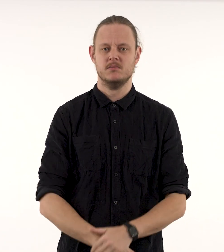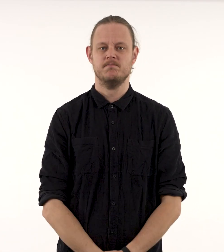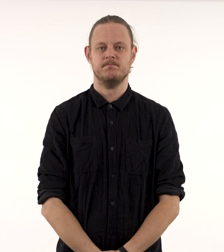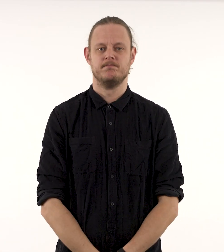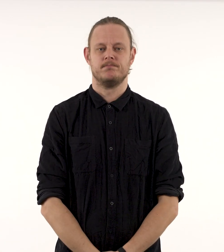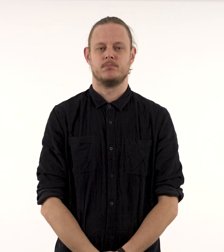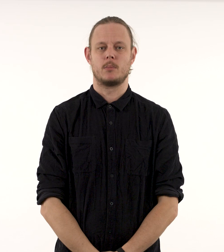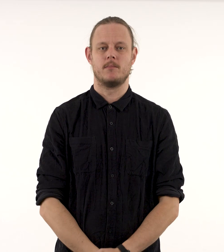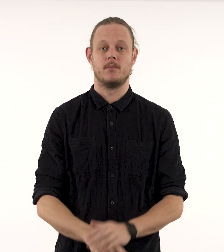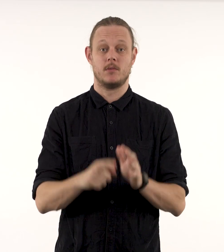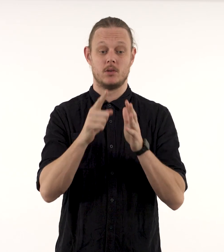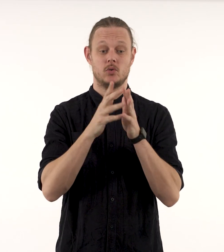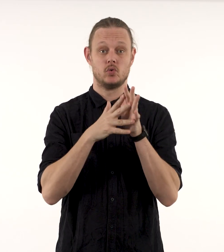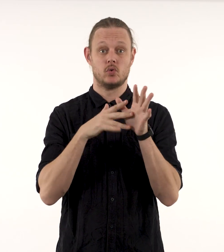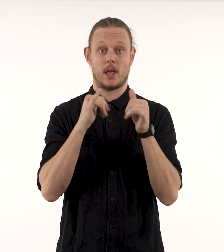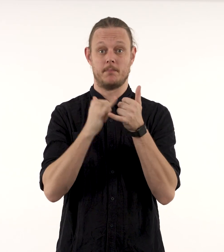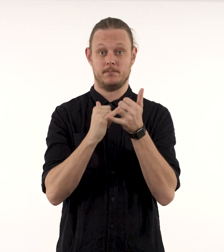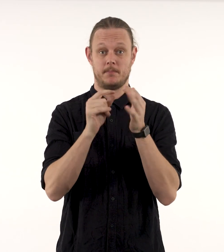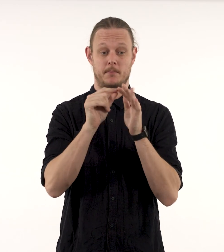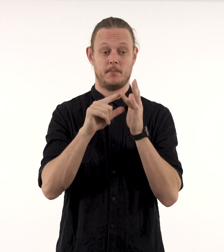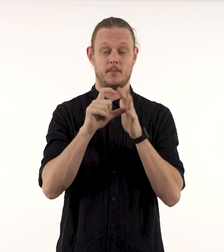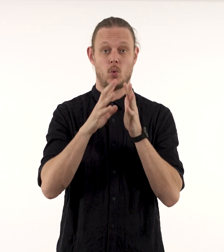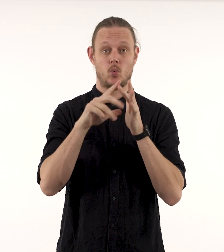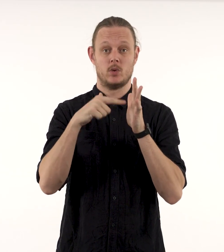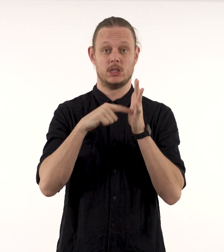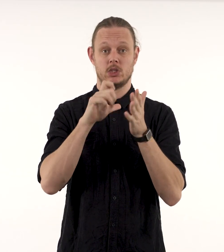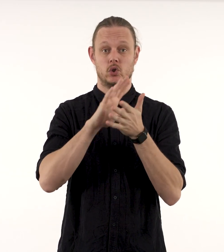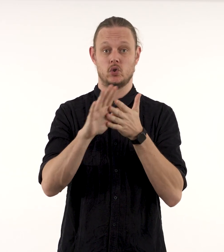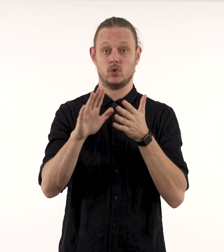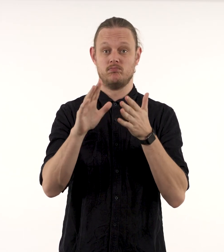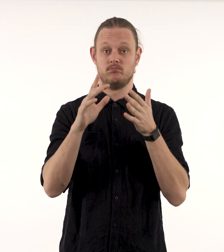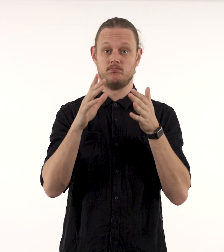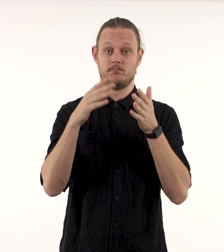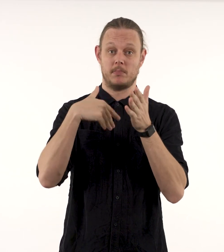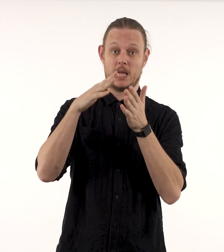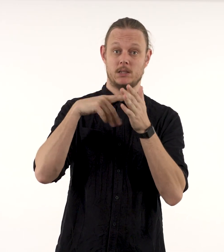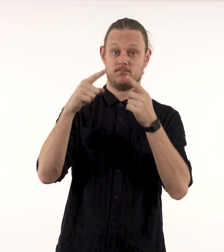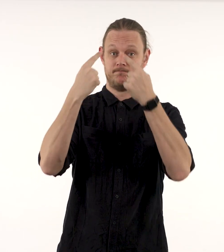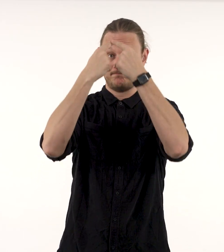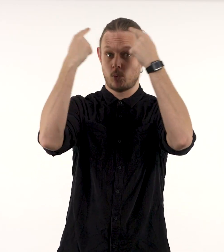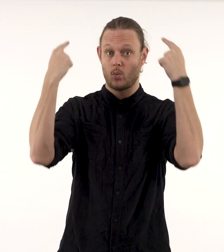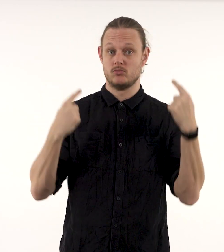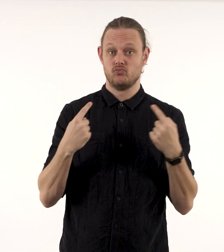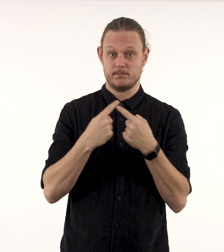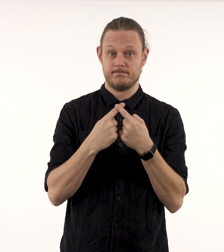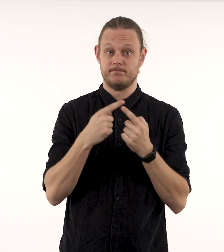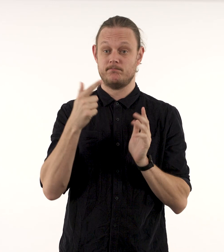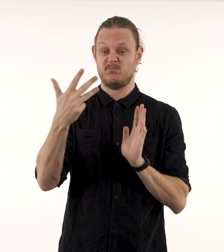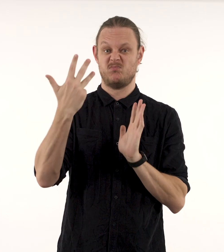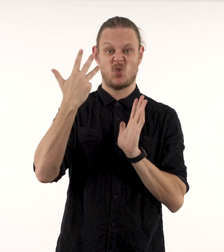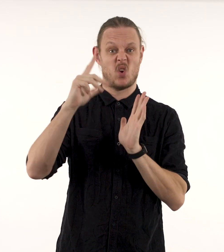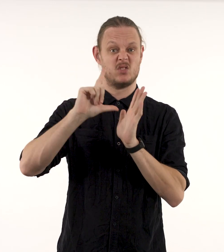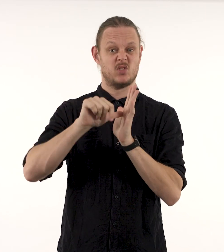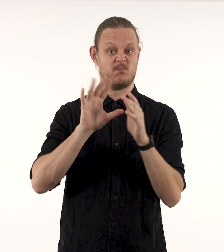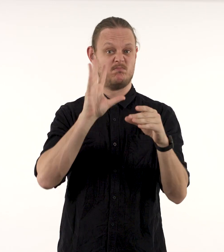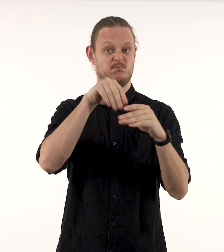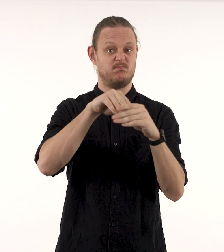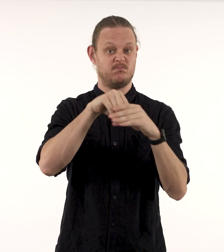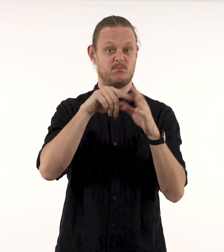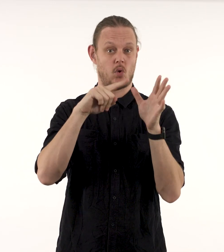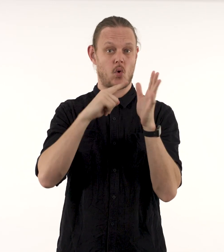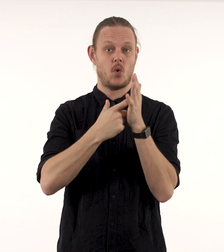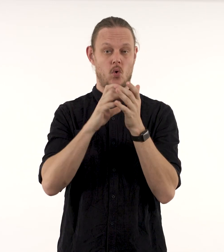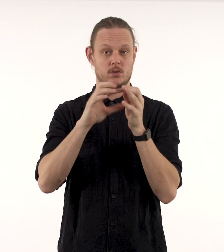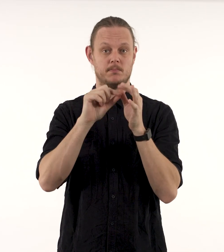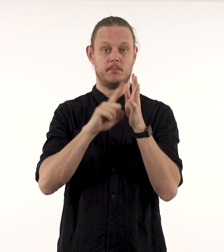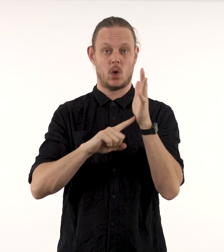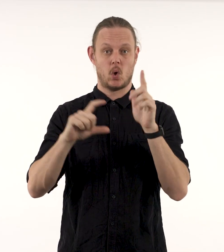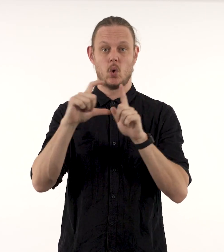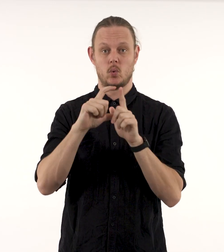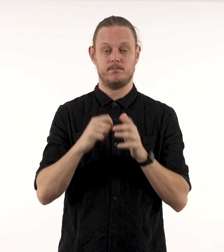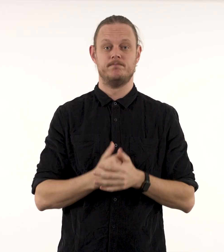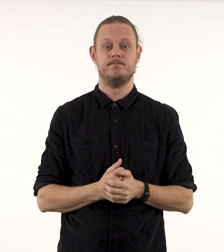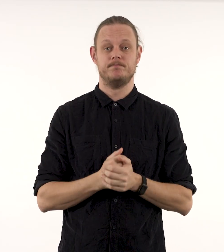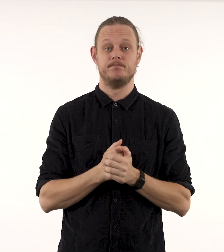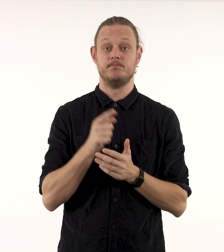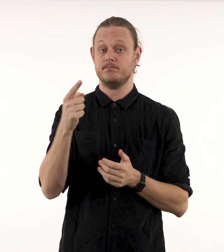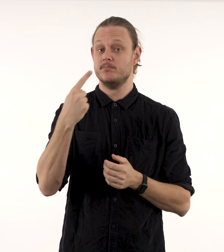James Powditch painted that portrait and nine-time Archibald finalist says: